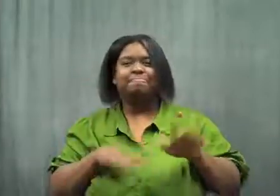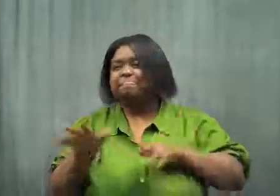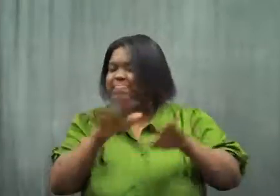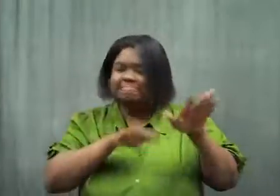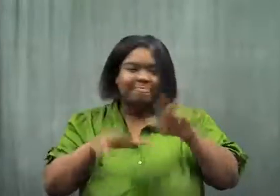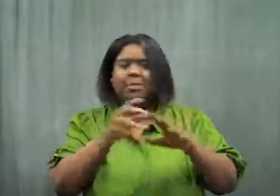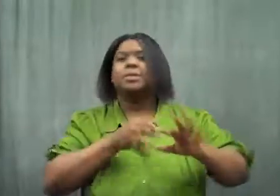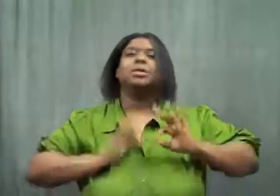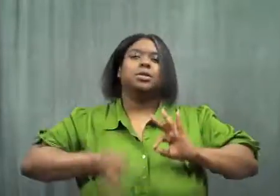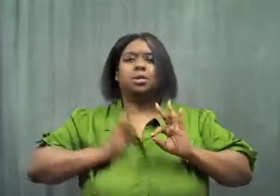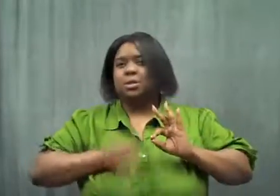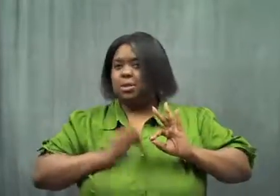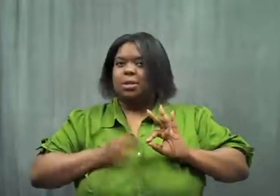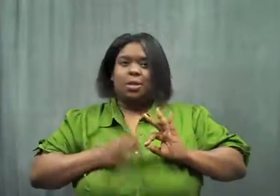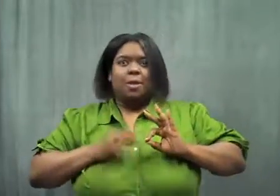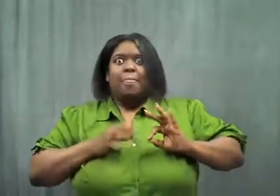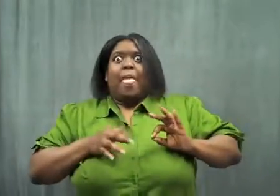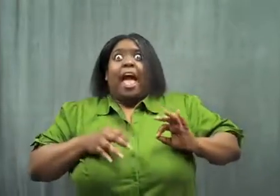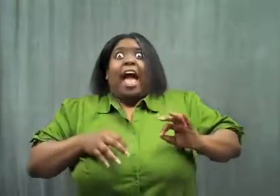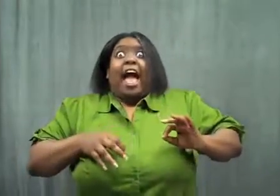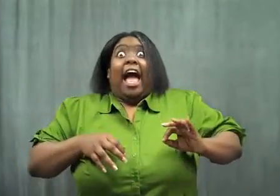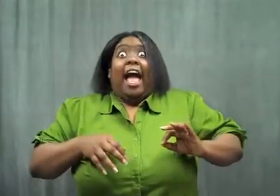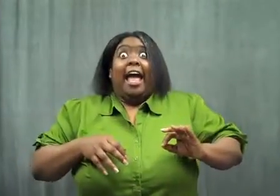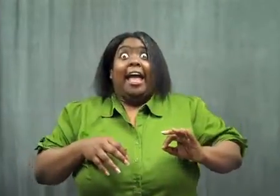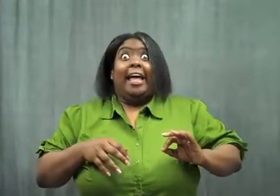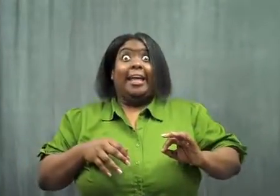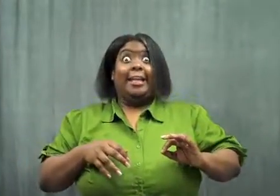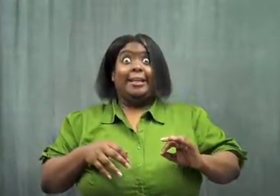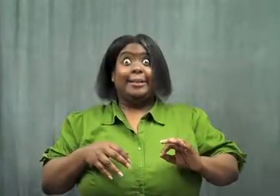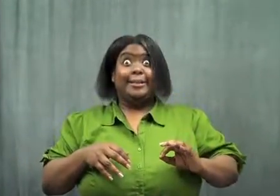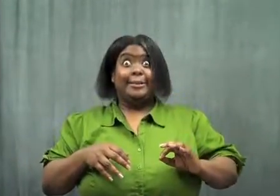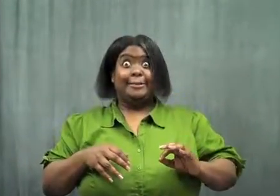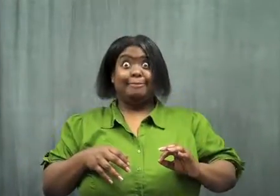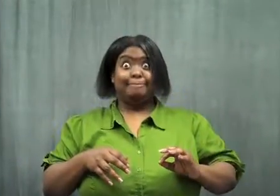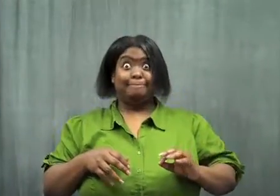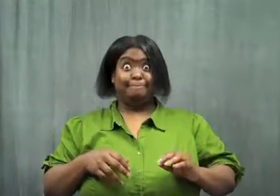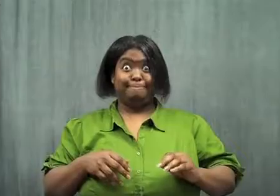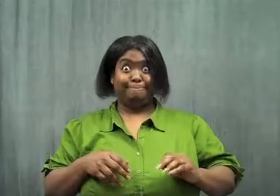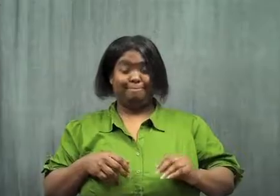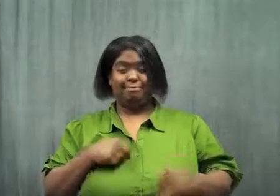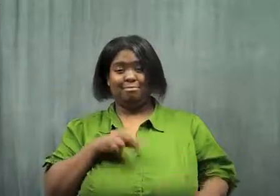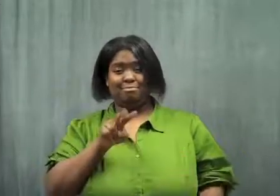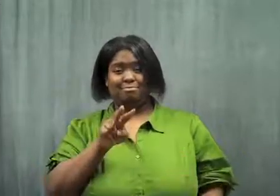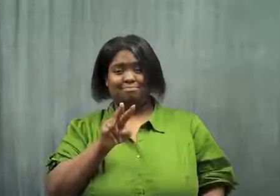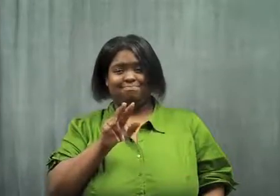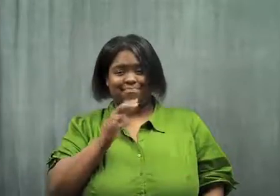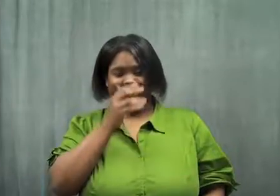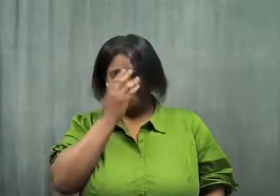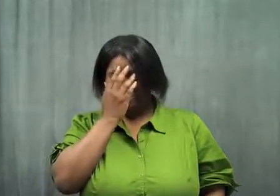She started interpreting again with a huge sigh. I laughed.